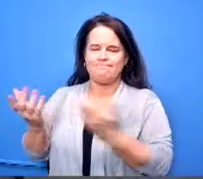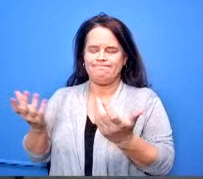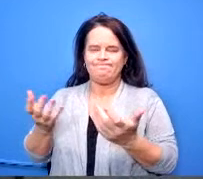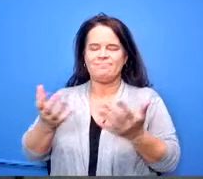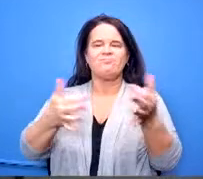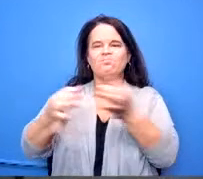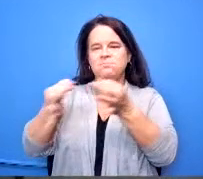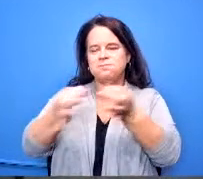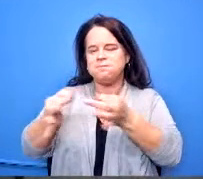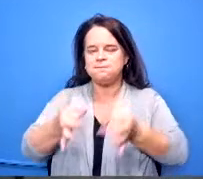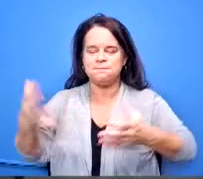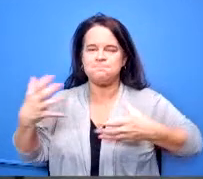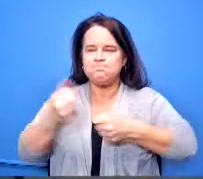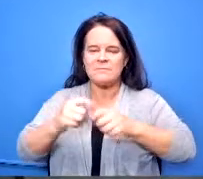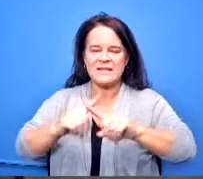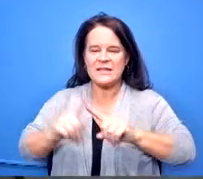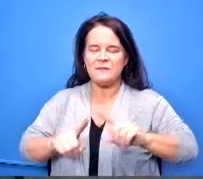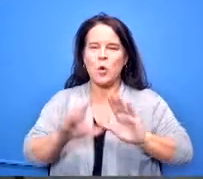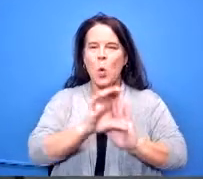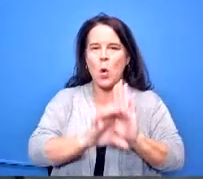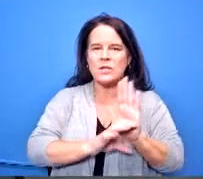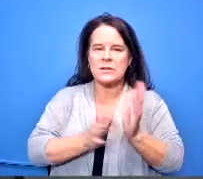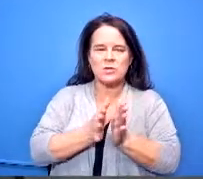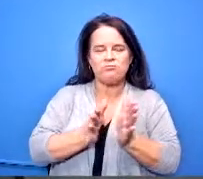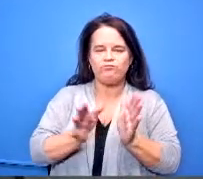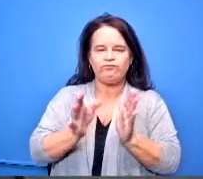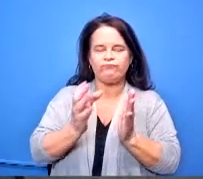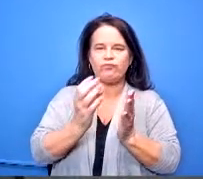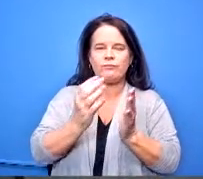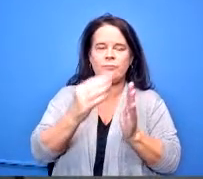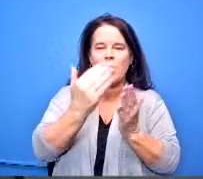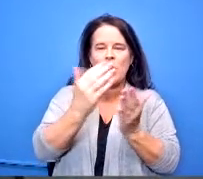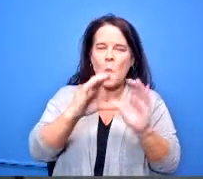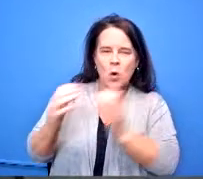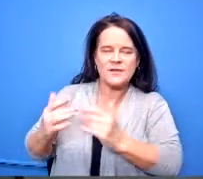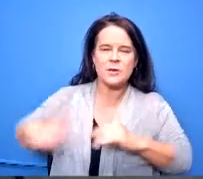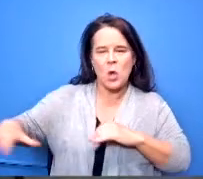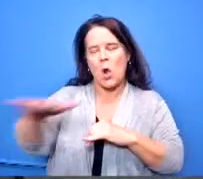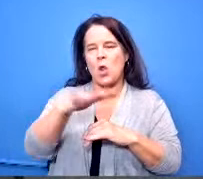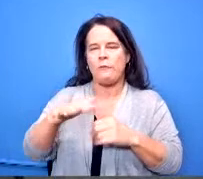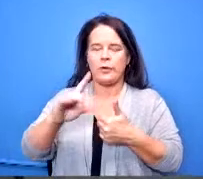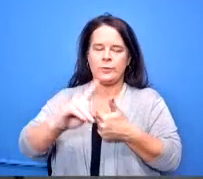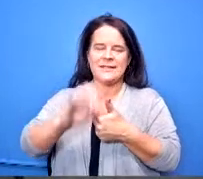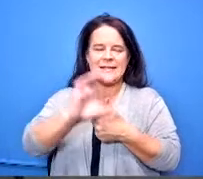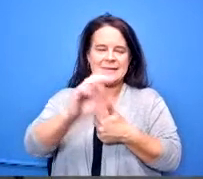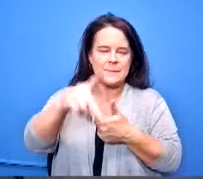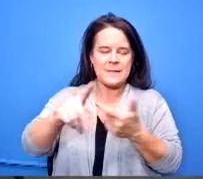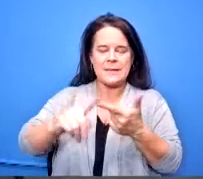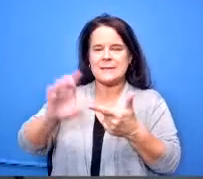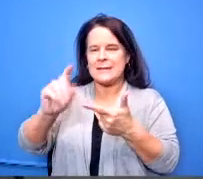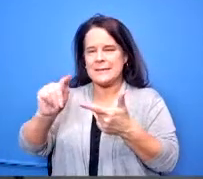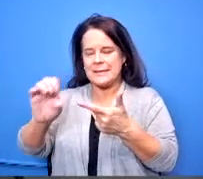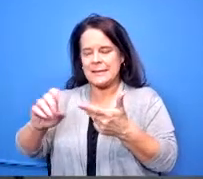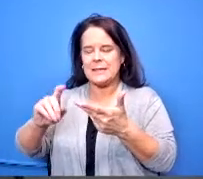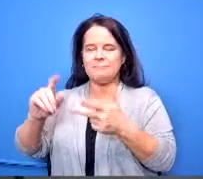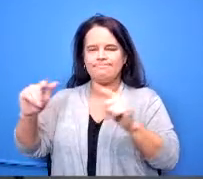the school district including cte classes and some ccp classes that are offered inside the